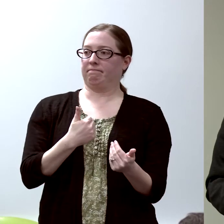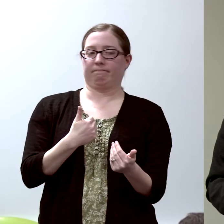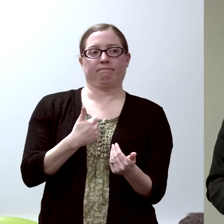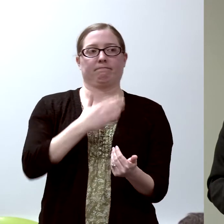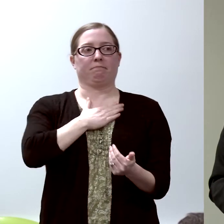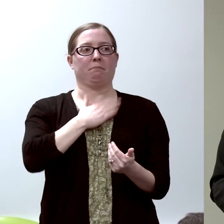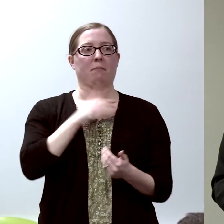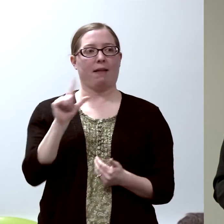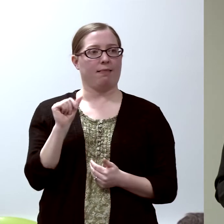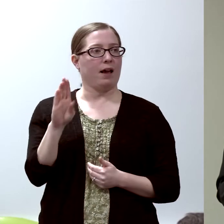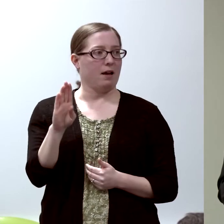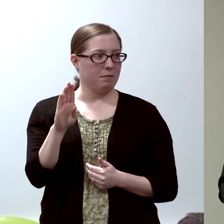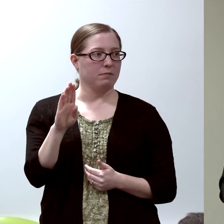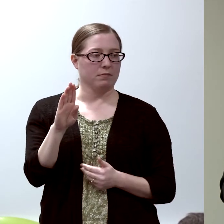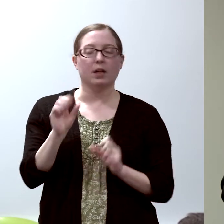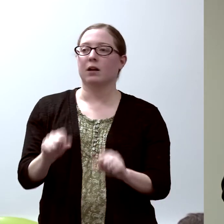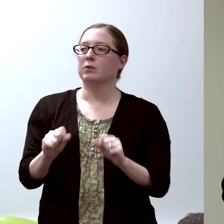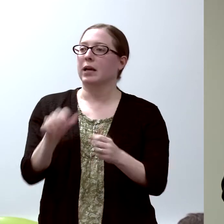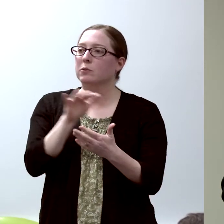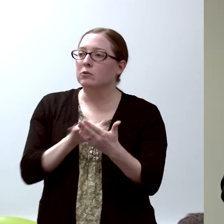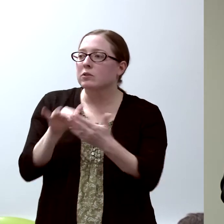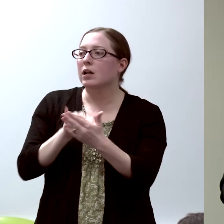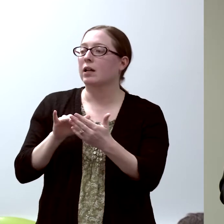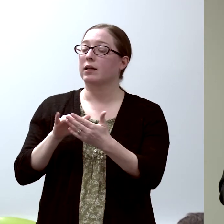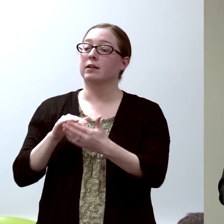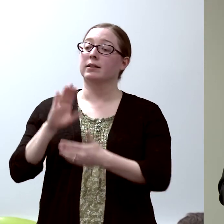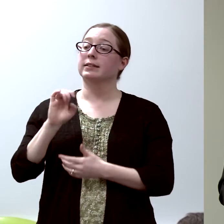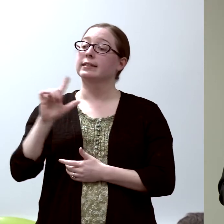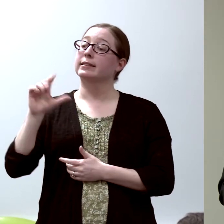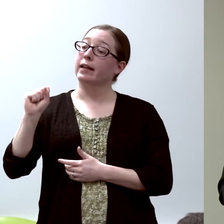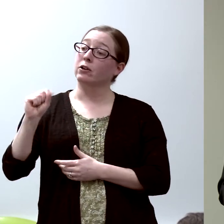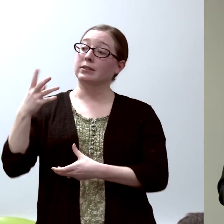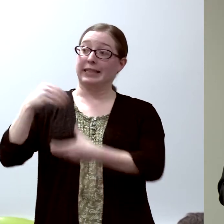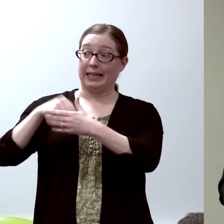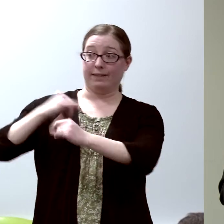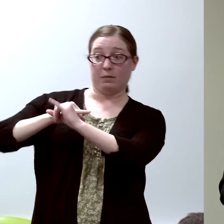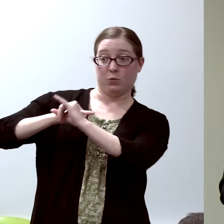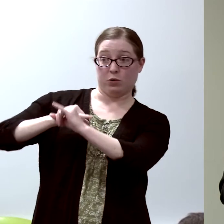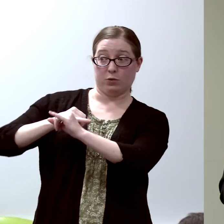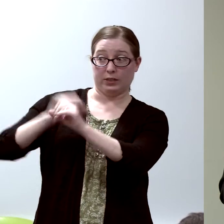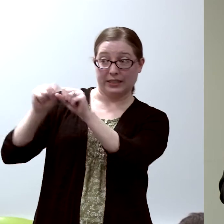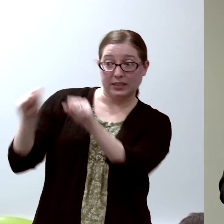and to study how cells in the immune system